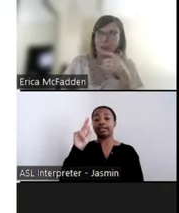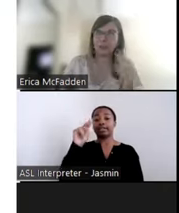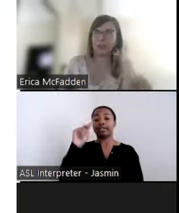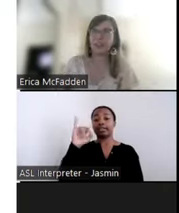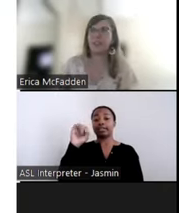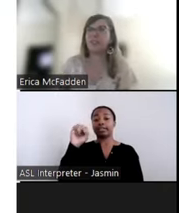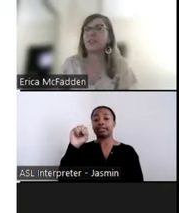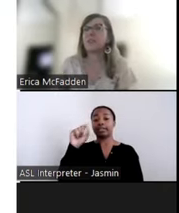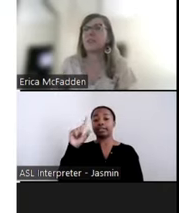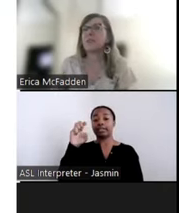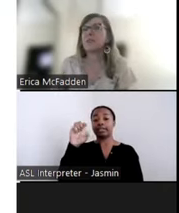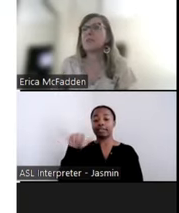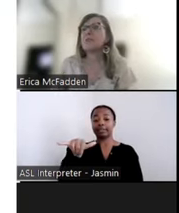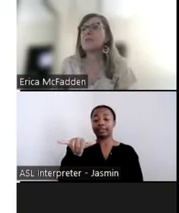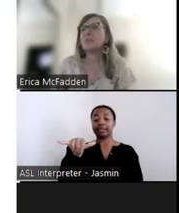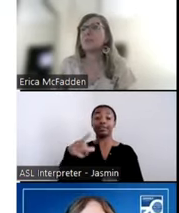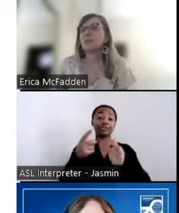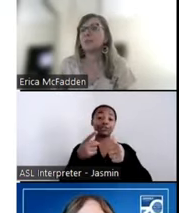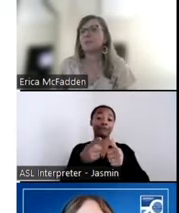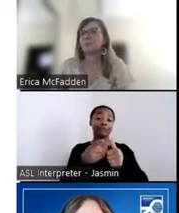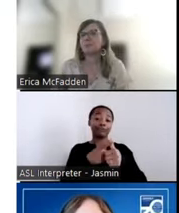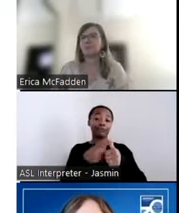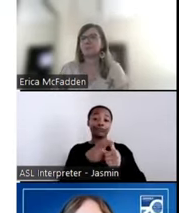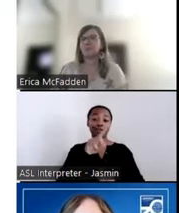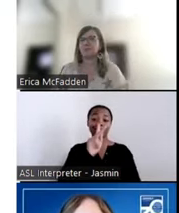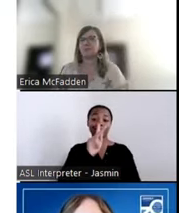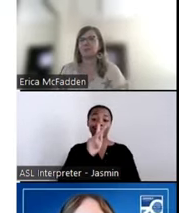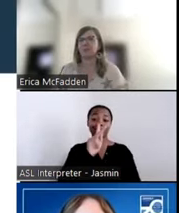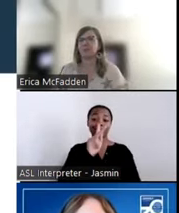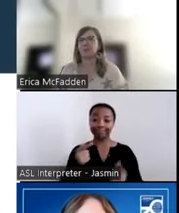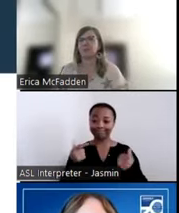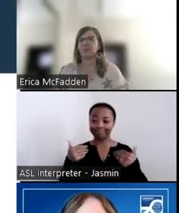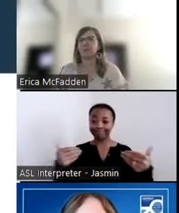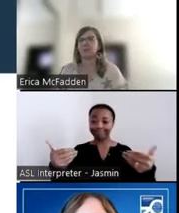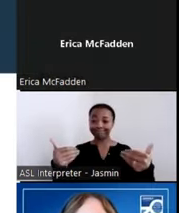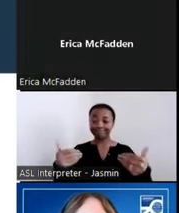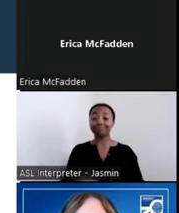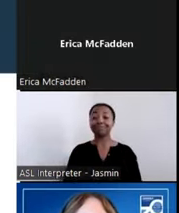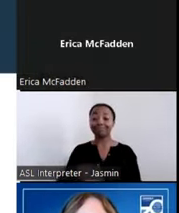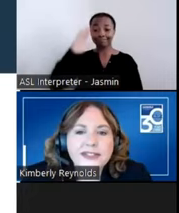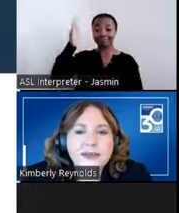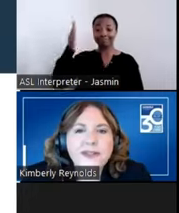My name is Kim Reynolds, and I work for the Substance